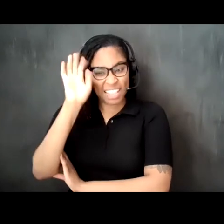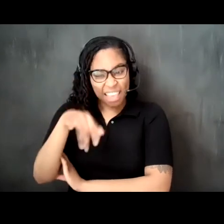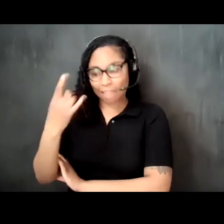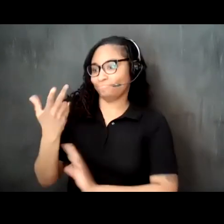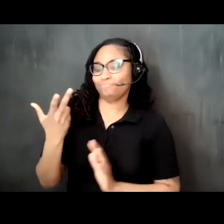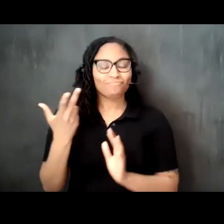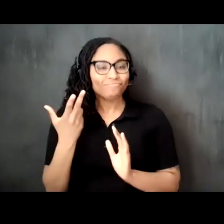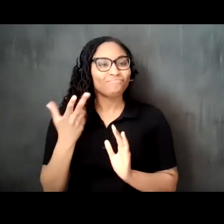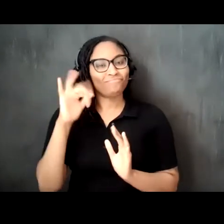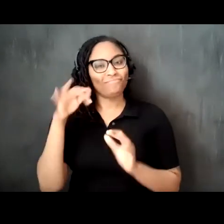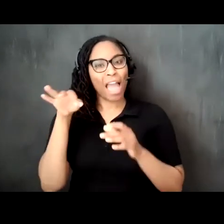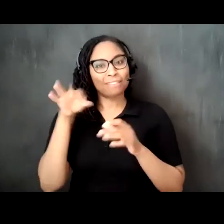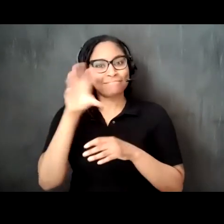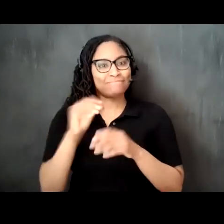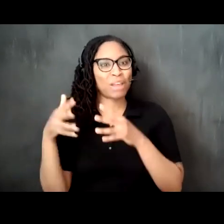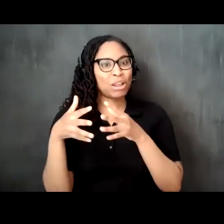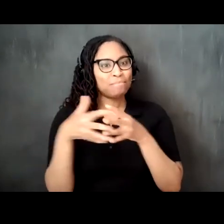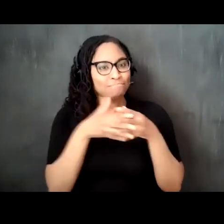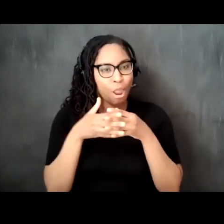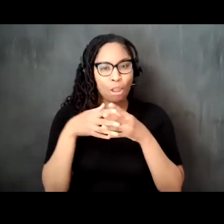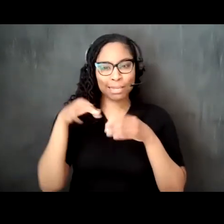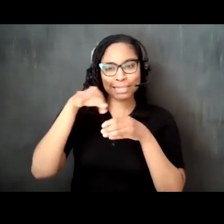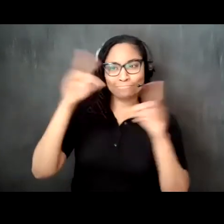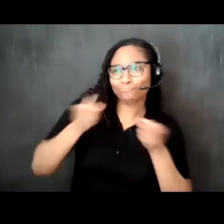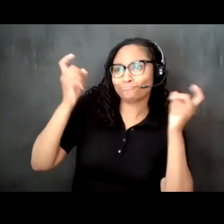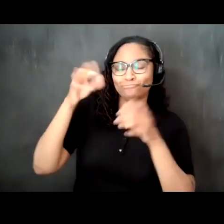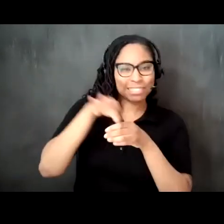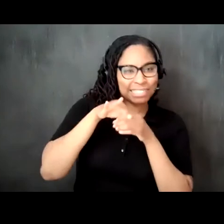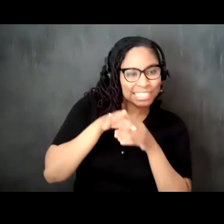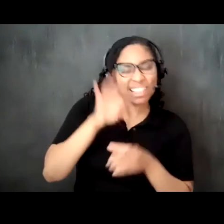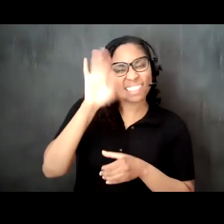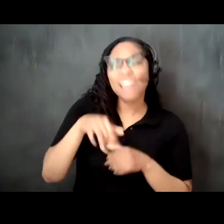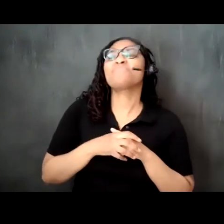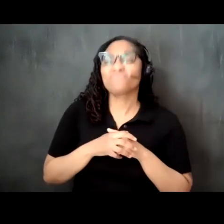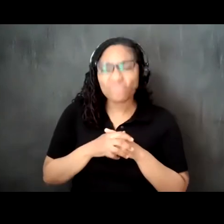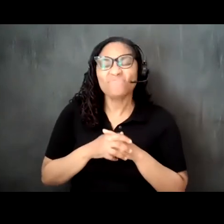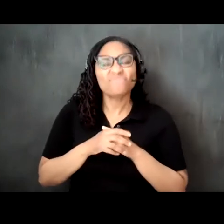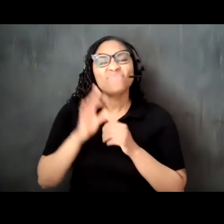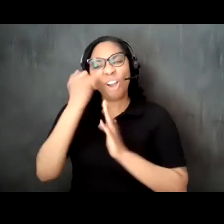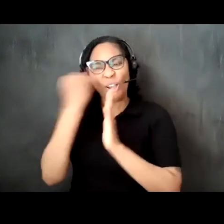is our first curated experience as we explore how artists examine the state of their environment and